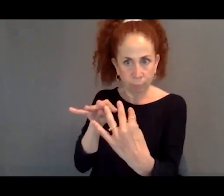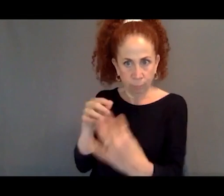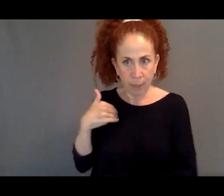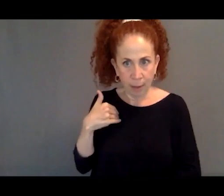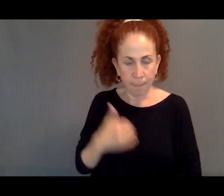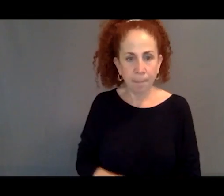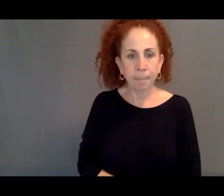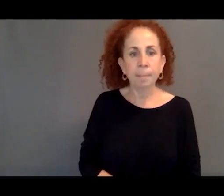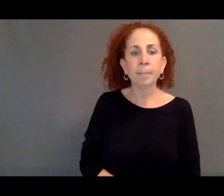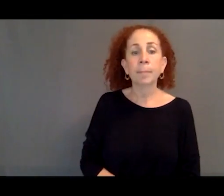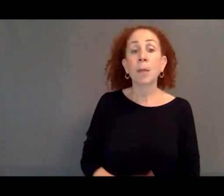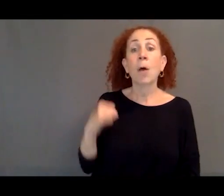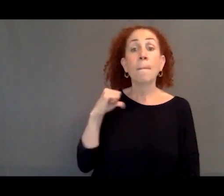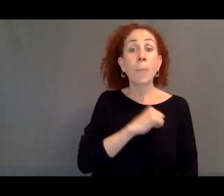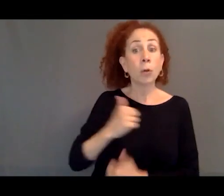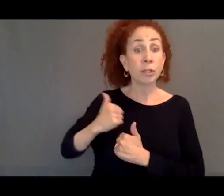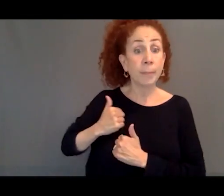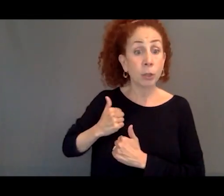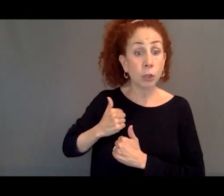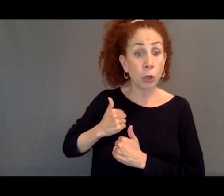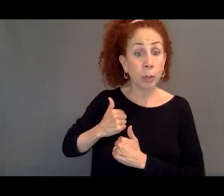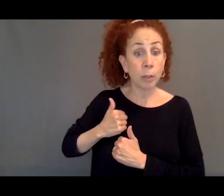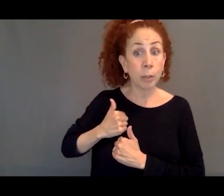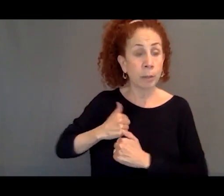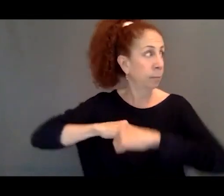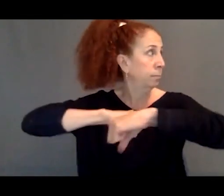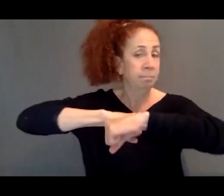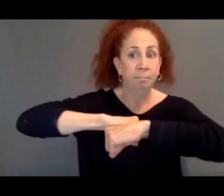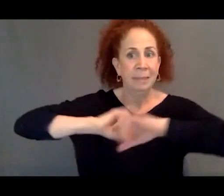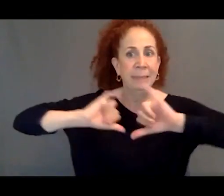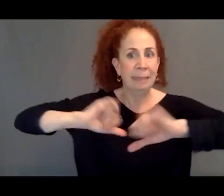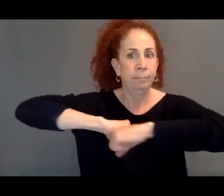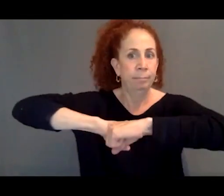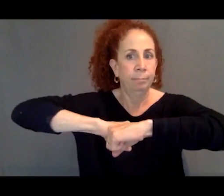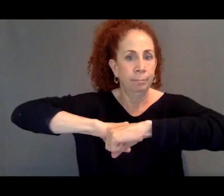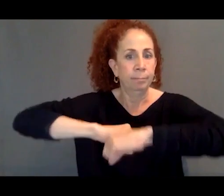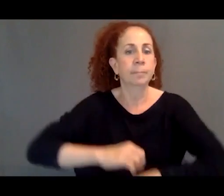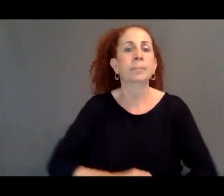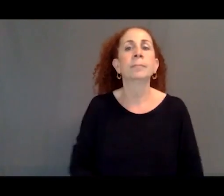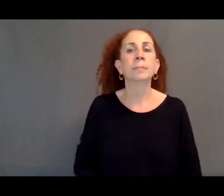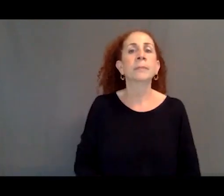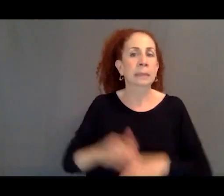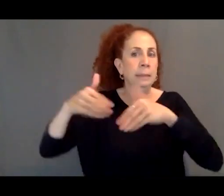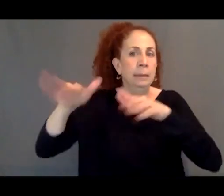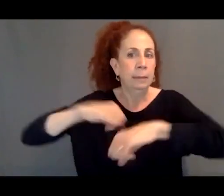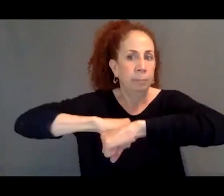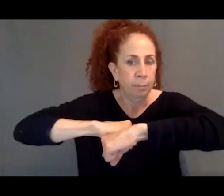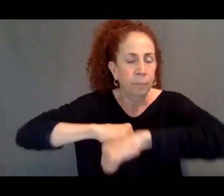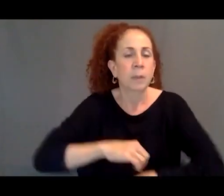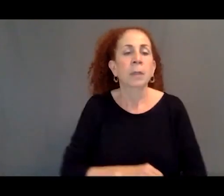where the Polish military was keeping these asylum seekers away.